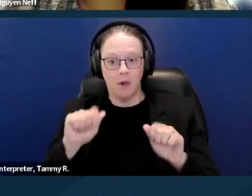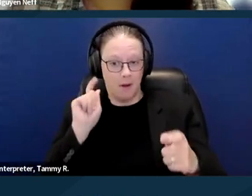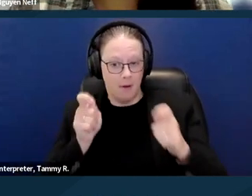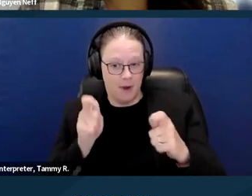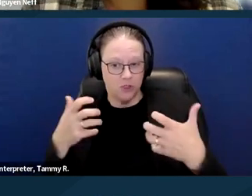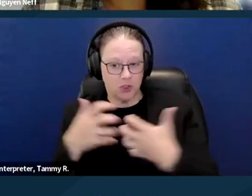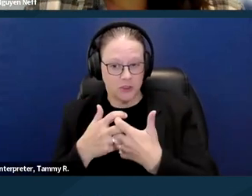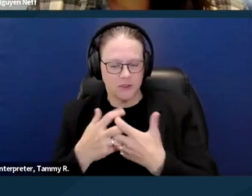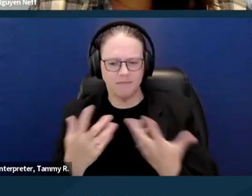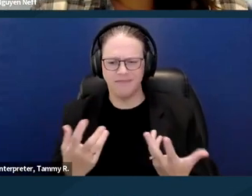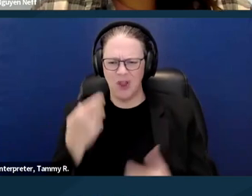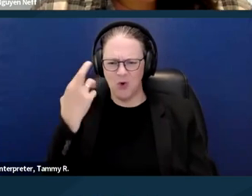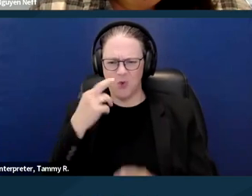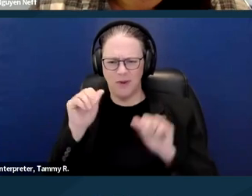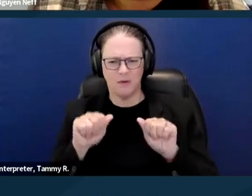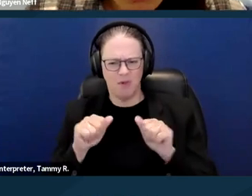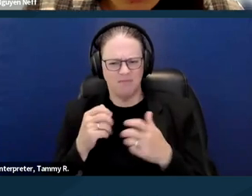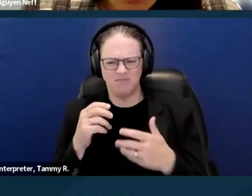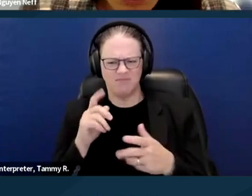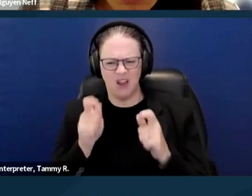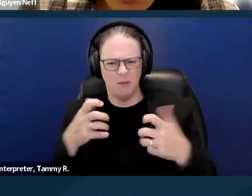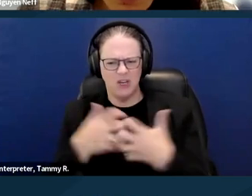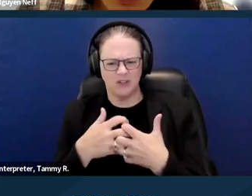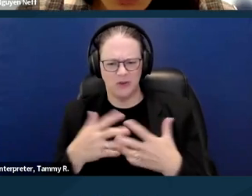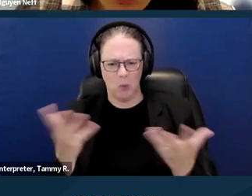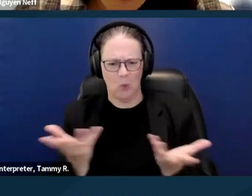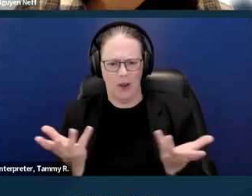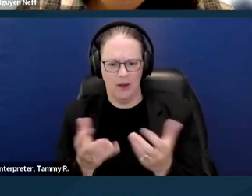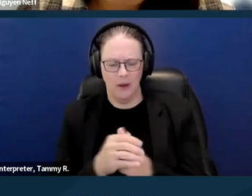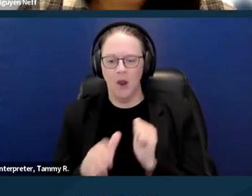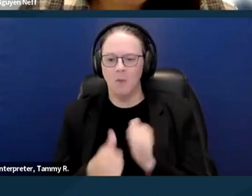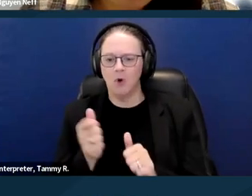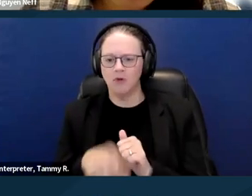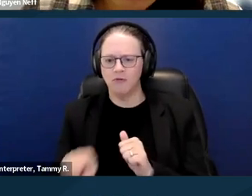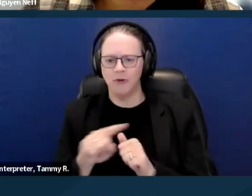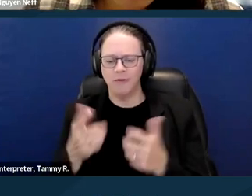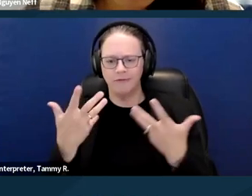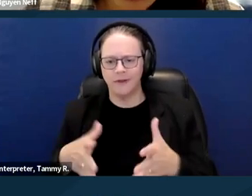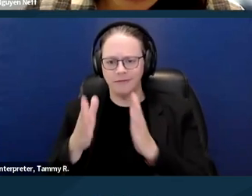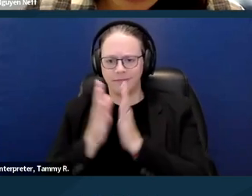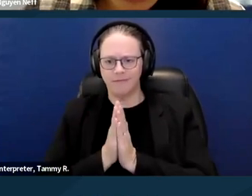So what is a reasonable accommodation? I'm guessing that most of you have probably requested a reasonable accommodation before.